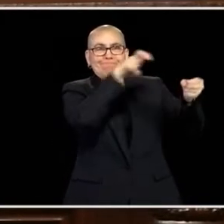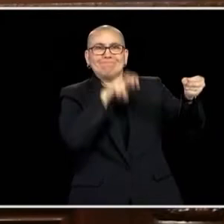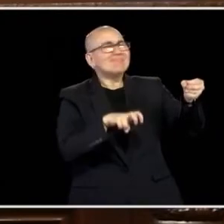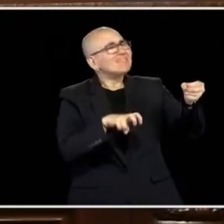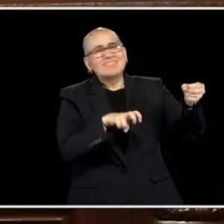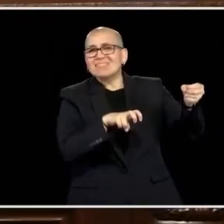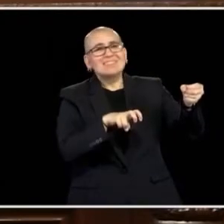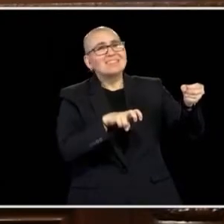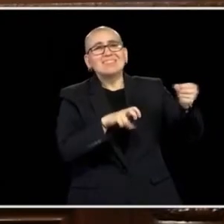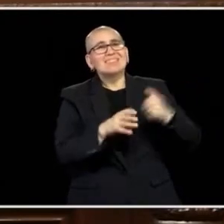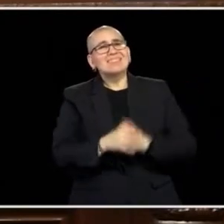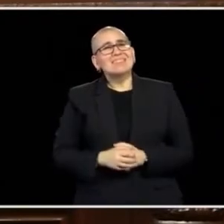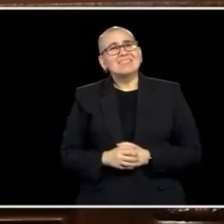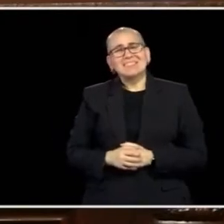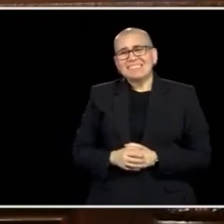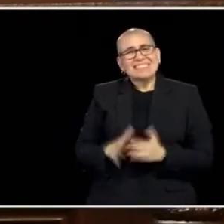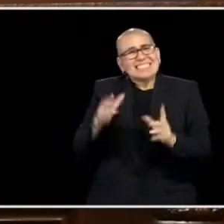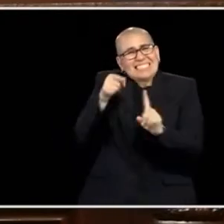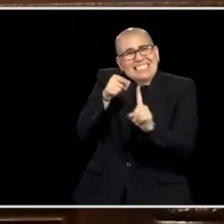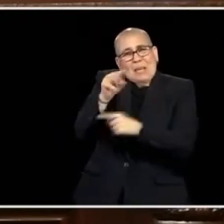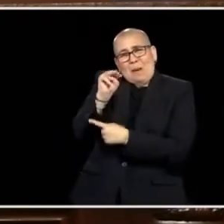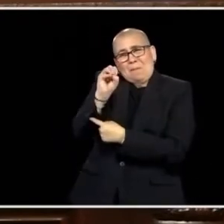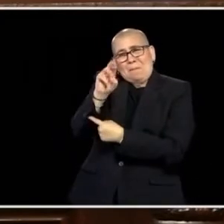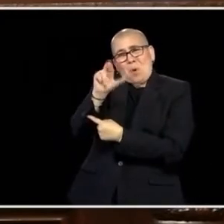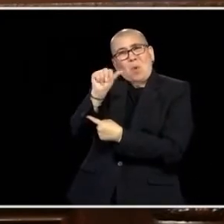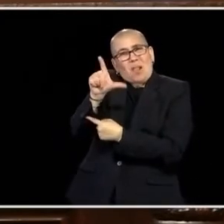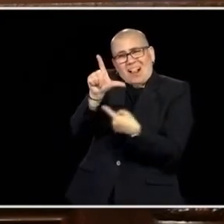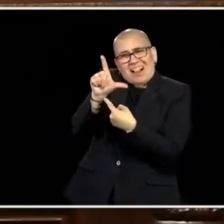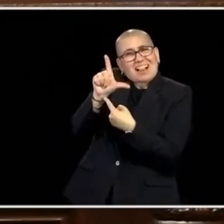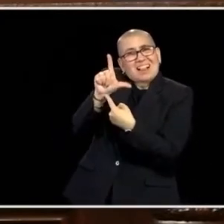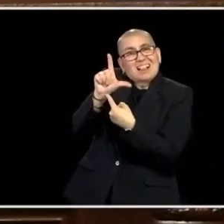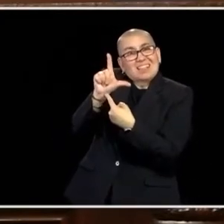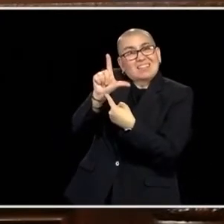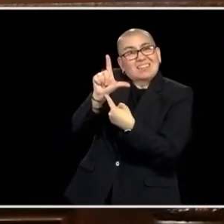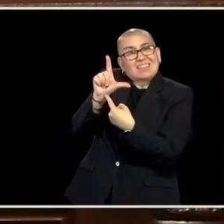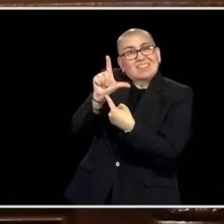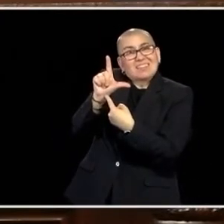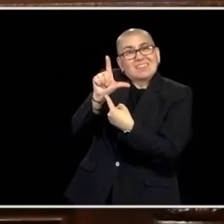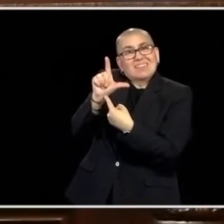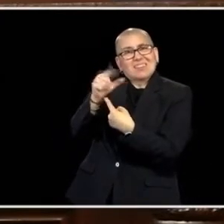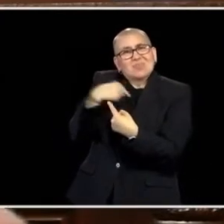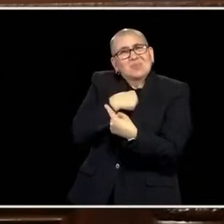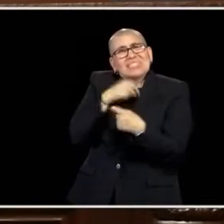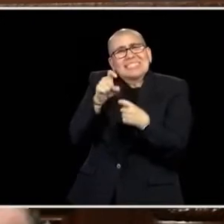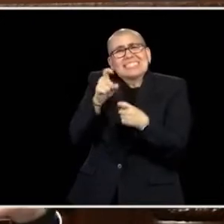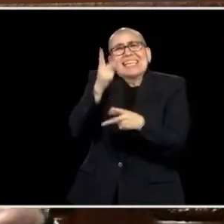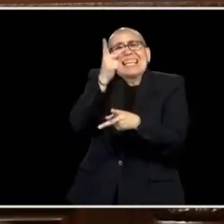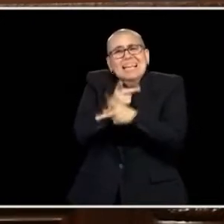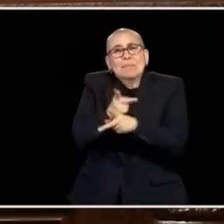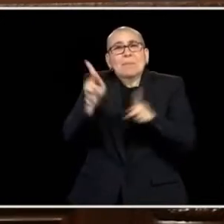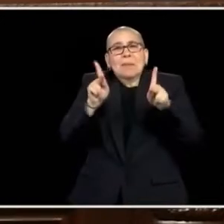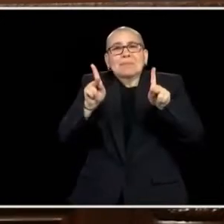MORALLY THE RIGHT THING TO DO, THEY'RE ECONOMICALLY THE THINGS THAT'S GOING TO GROW OUR ECONOMY, KEEP OUR WORKFORCE HERE, AND MAKE THIS